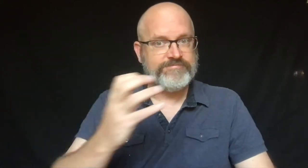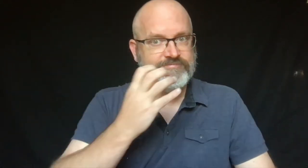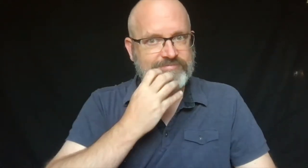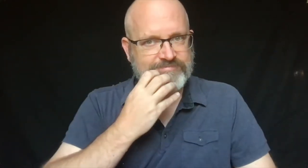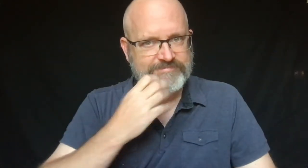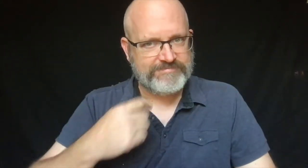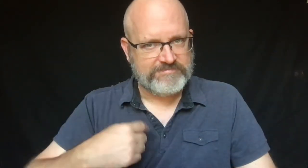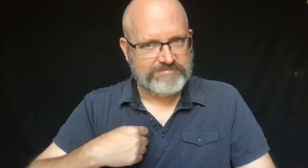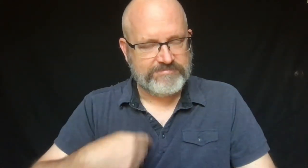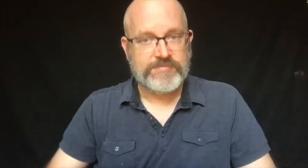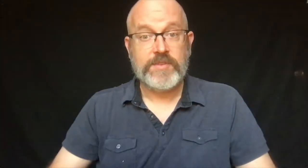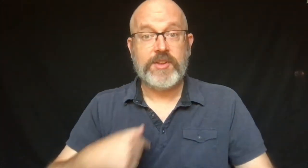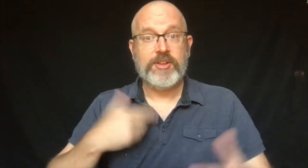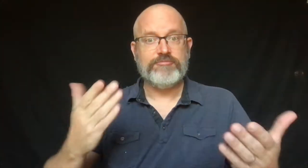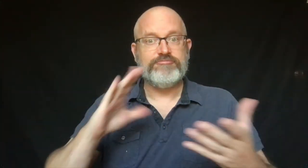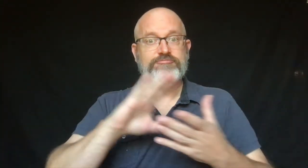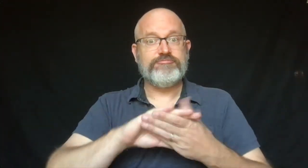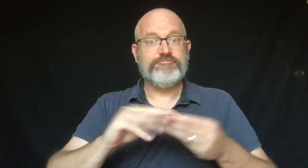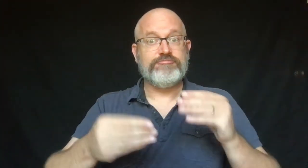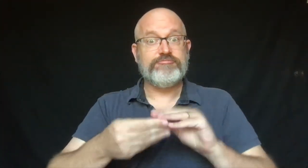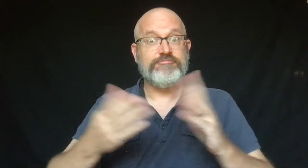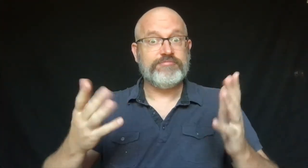Hello! I'm Scott Kendziorski